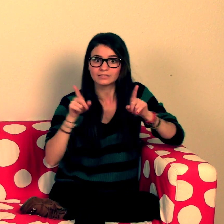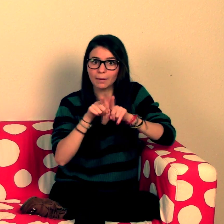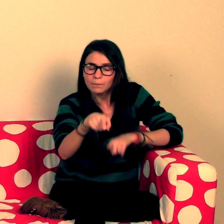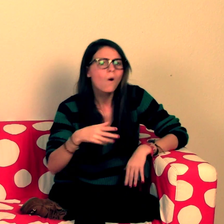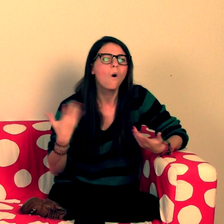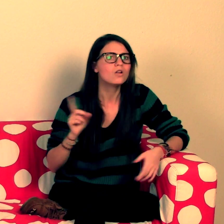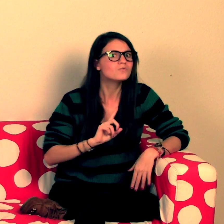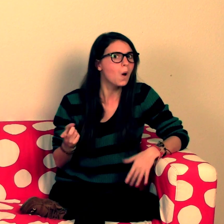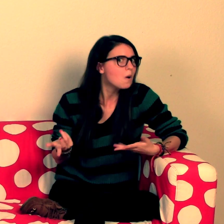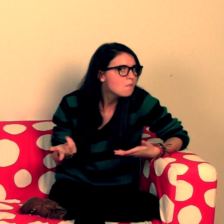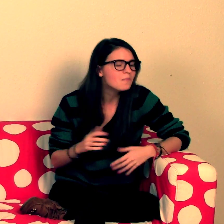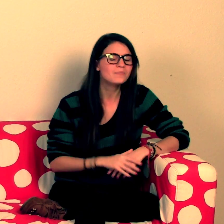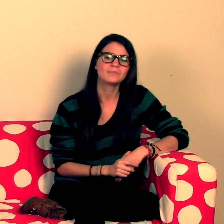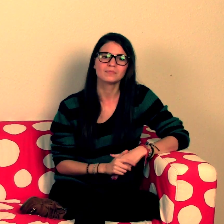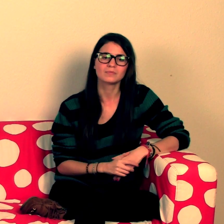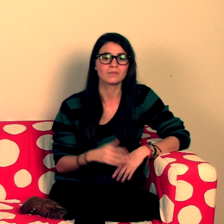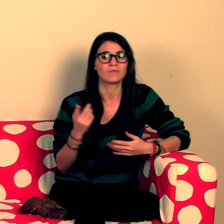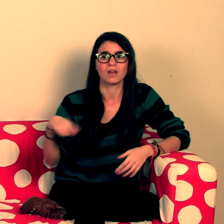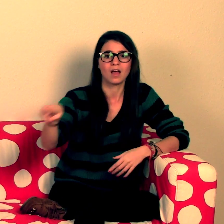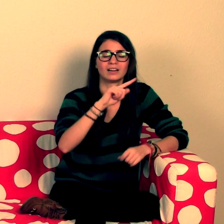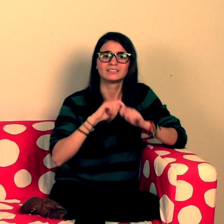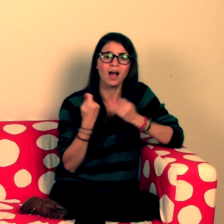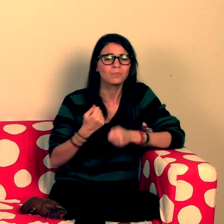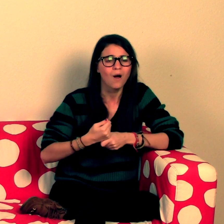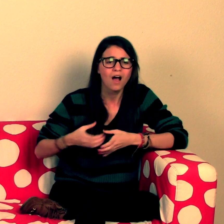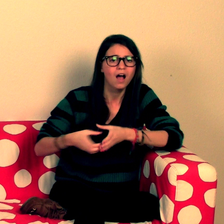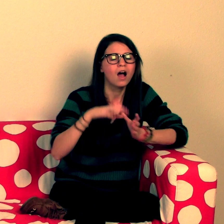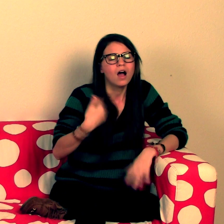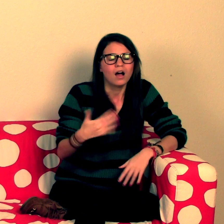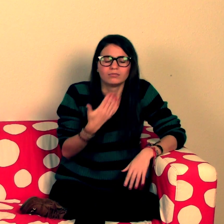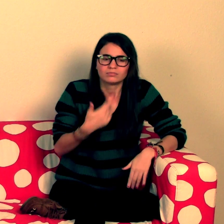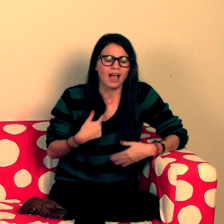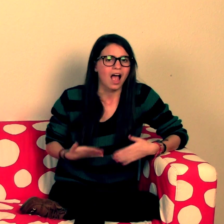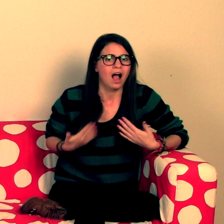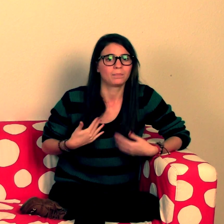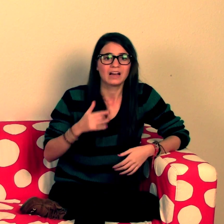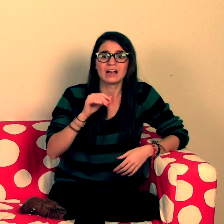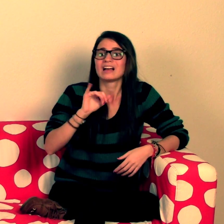be the future for Deaf people or something else different? The teamwork has been incredibly good, I'm really happy